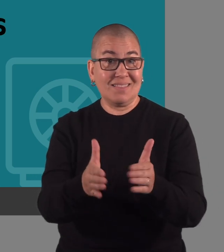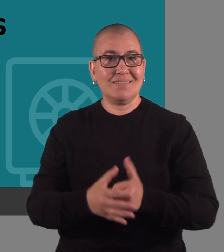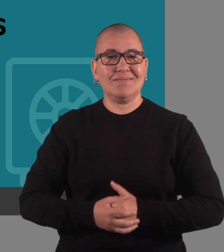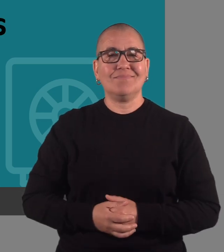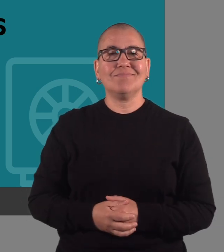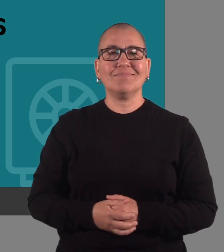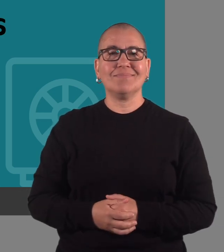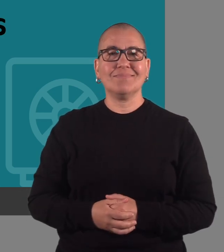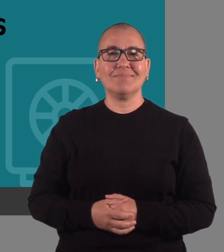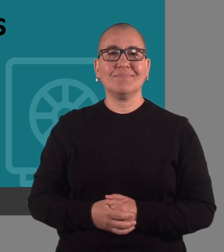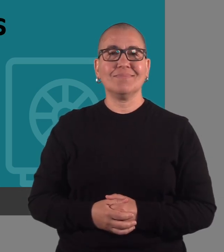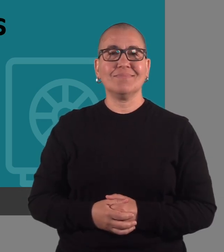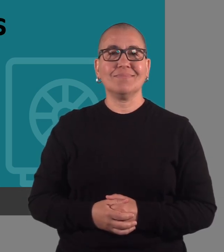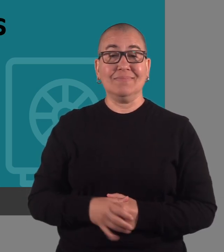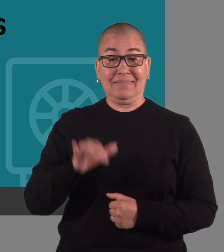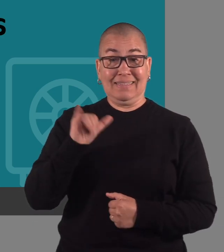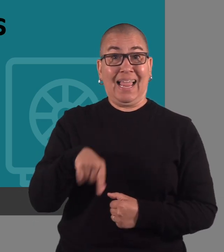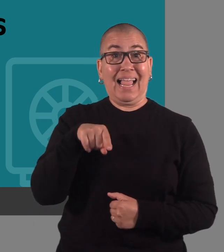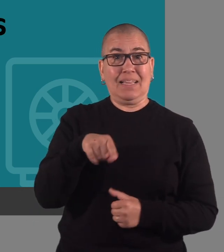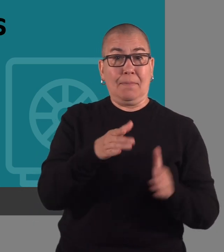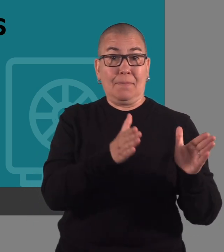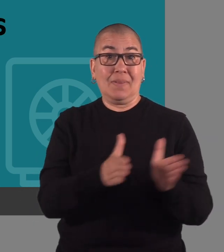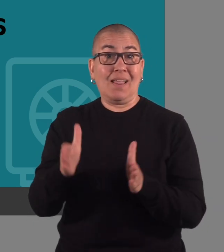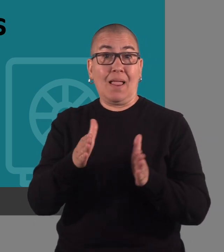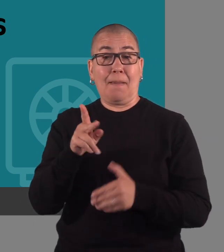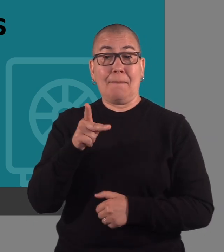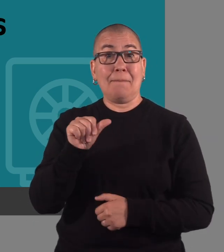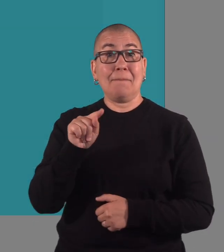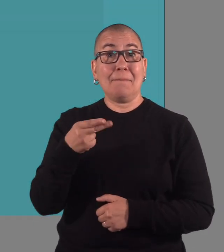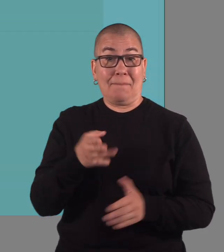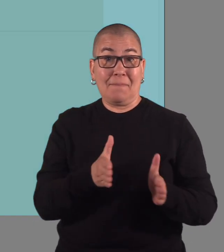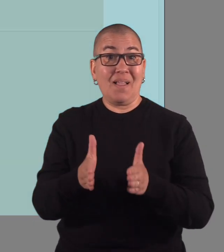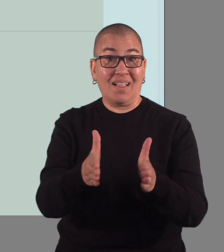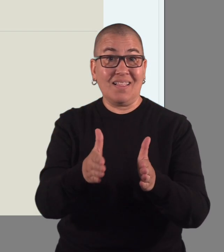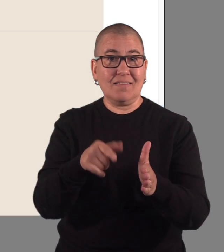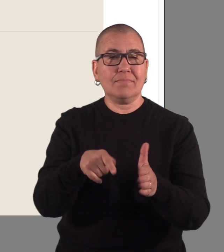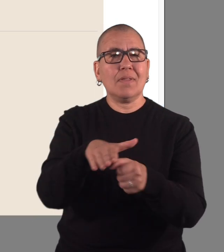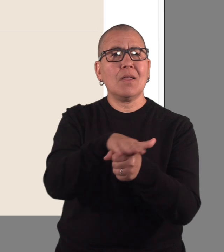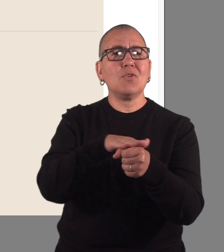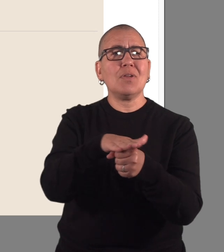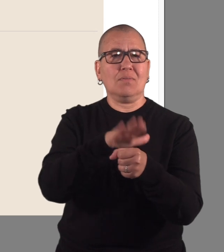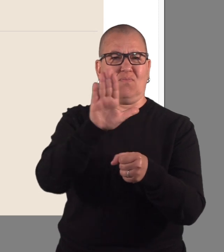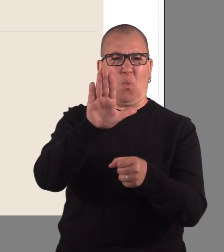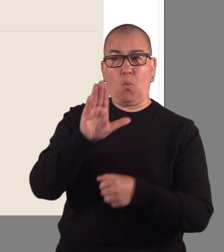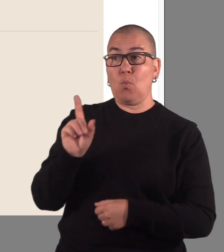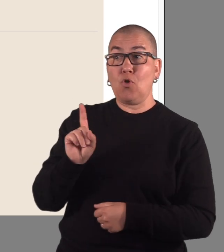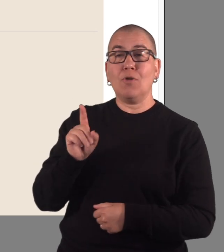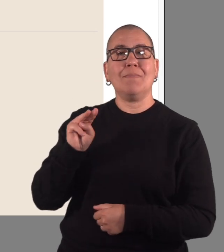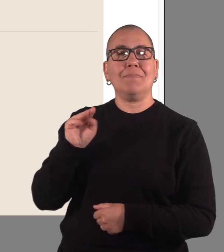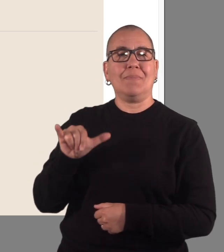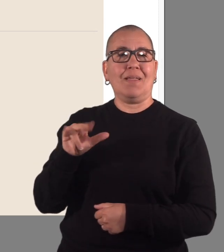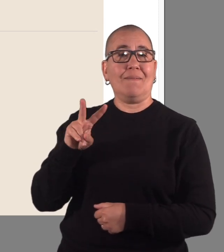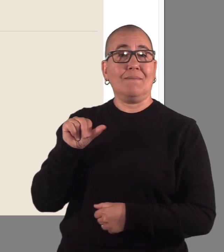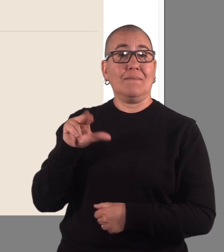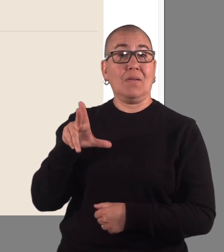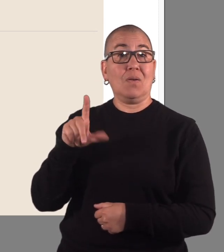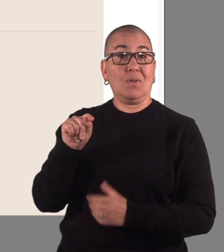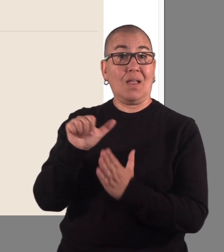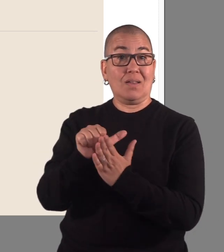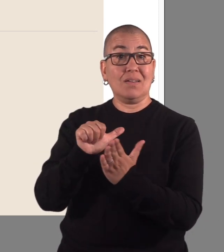In the planning paths area in your My Vault account,